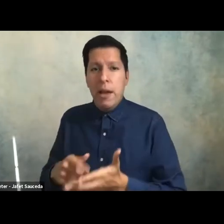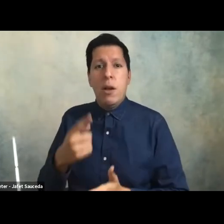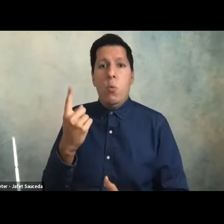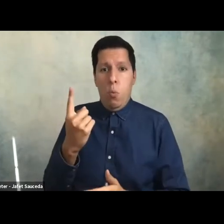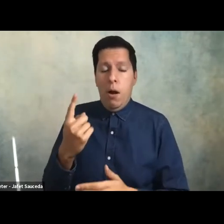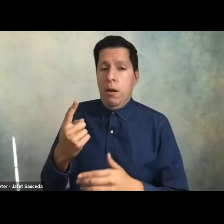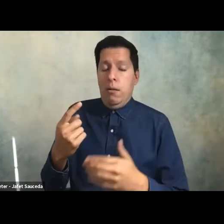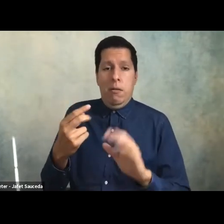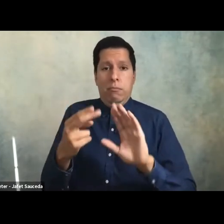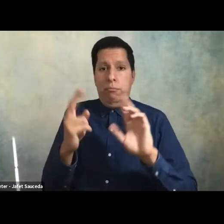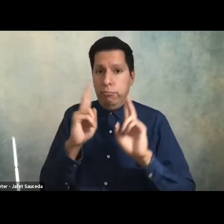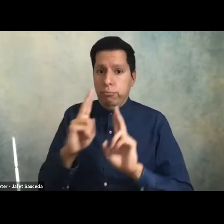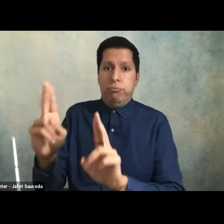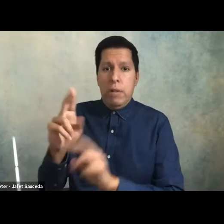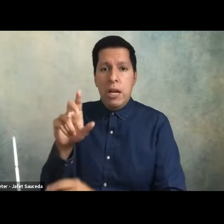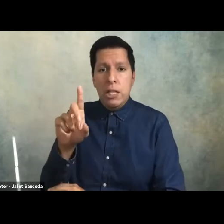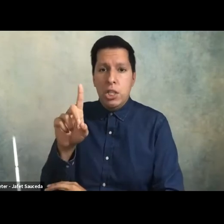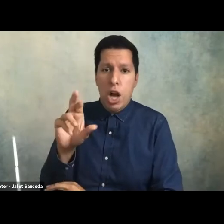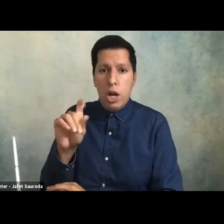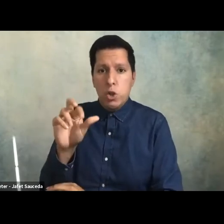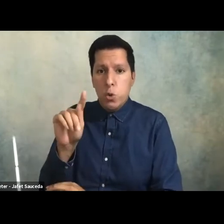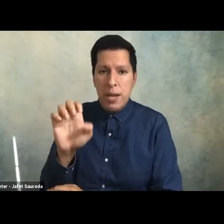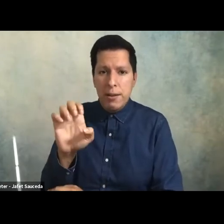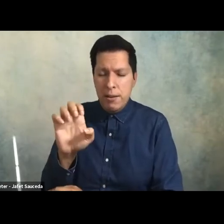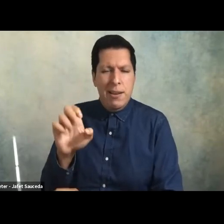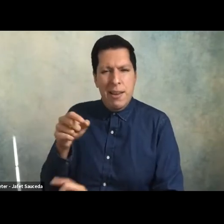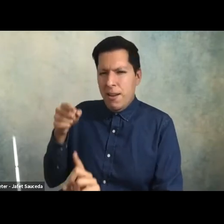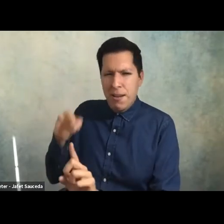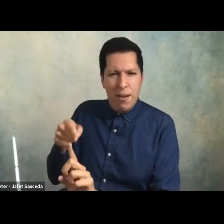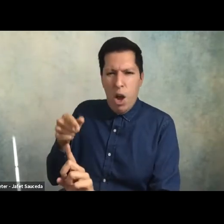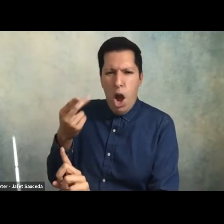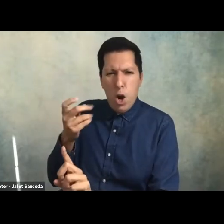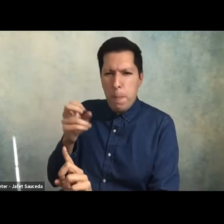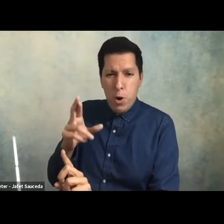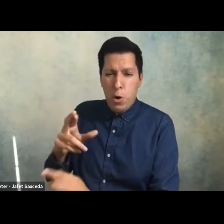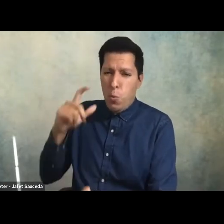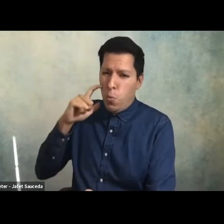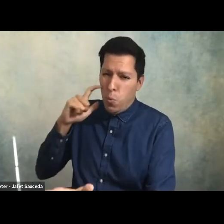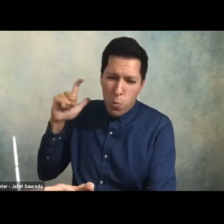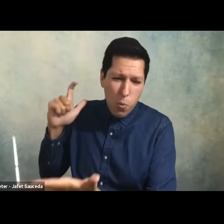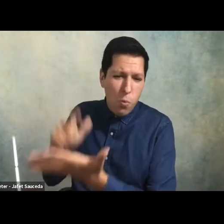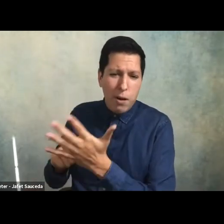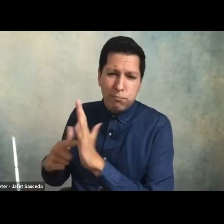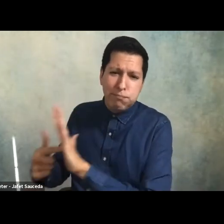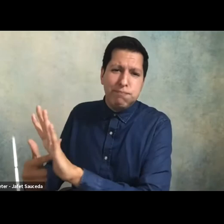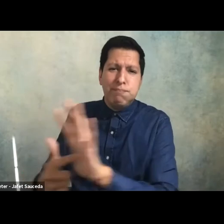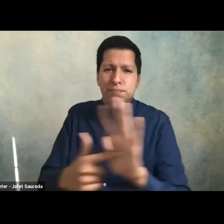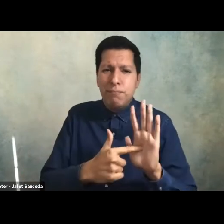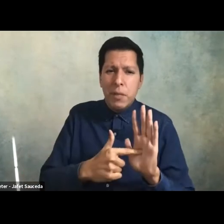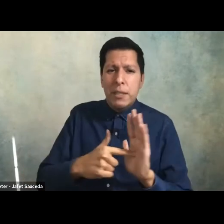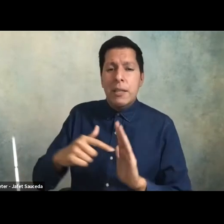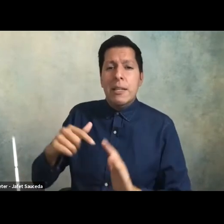professor harper has been repeatedly recognized in education week as one of the 10 most influential